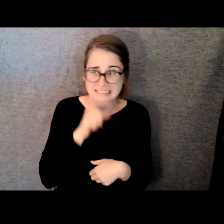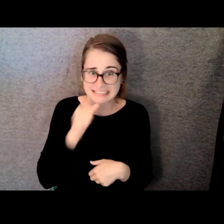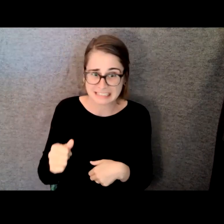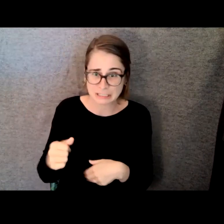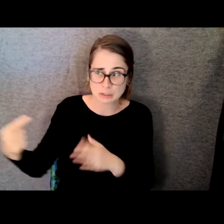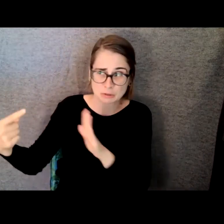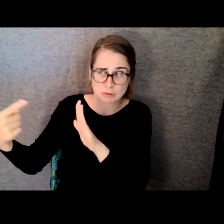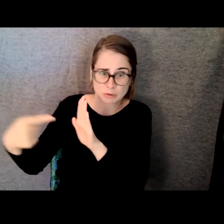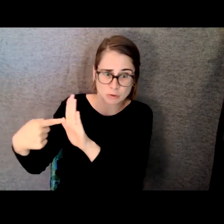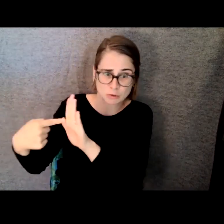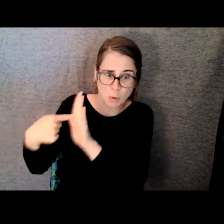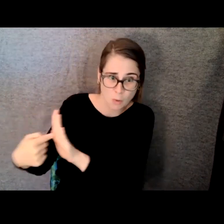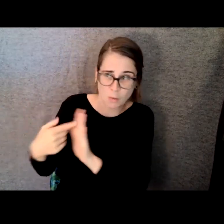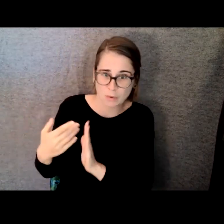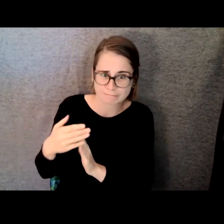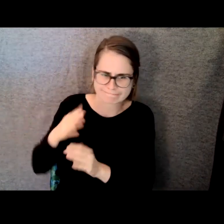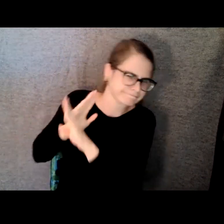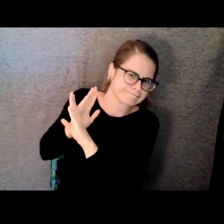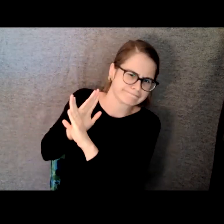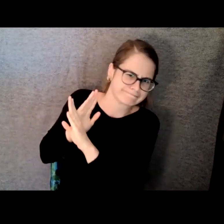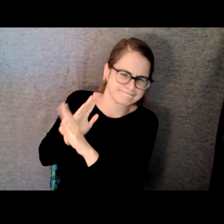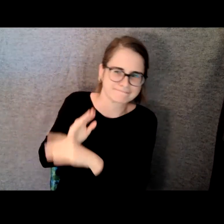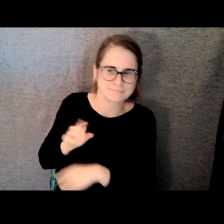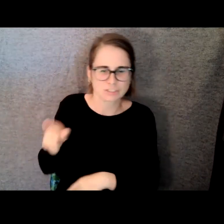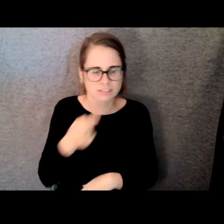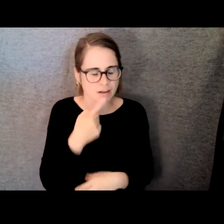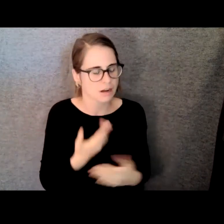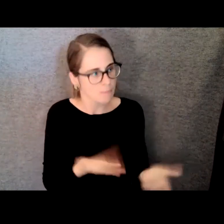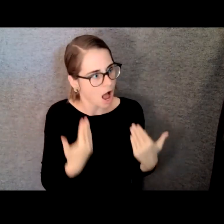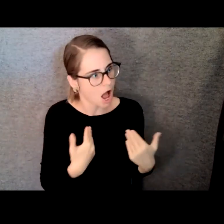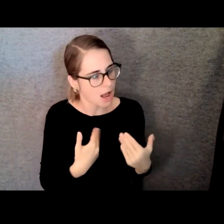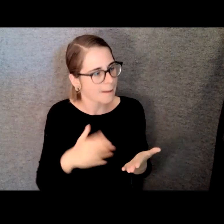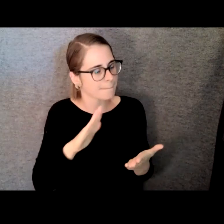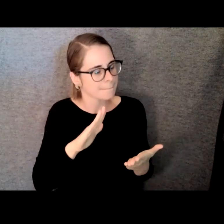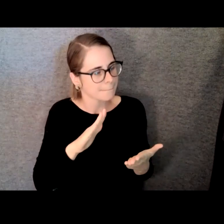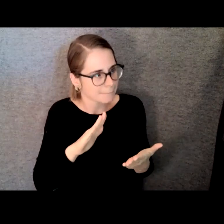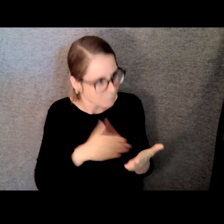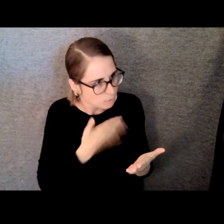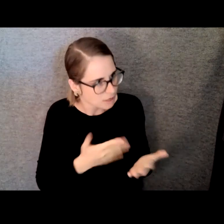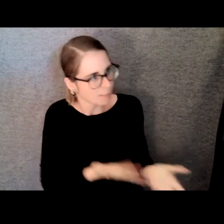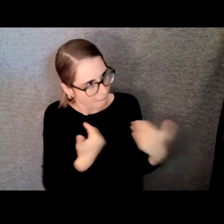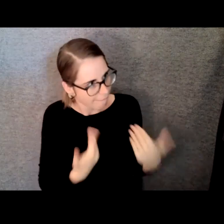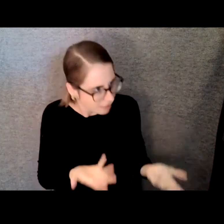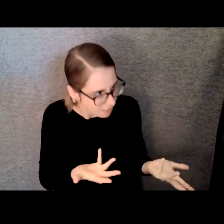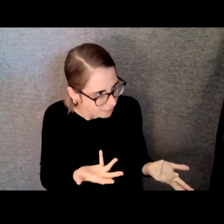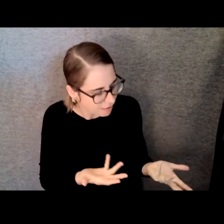told me just play the damn songs let's hear them she had had enough so I got up the courage